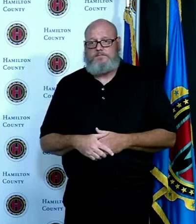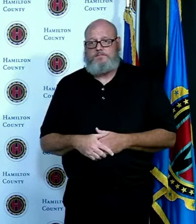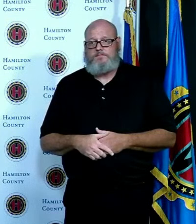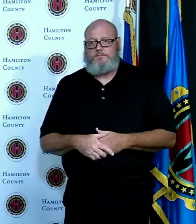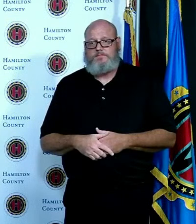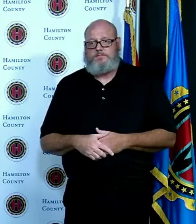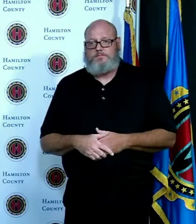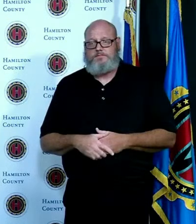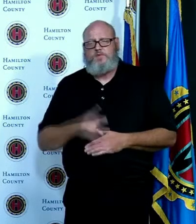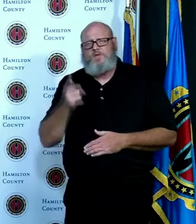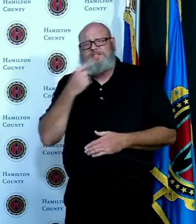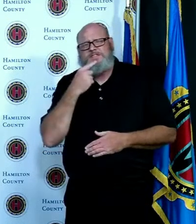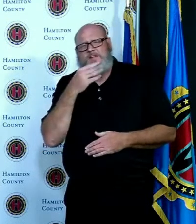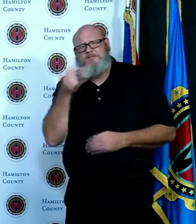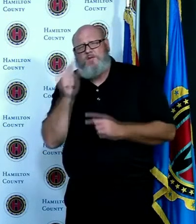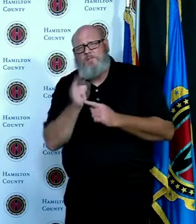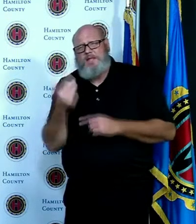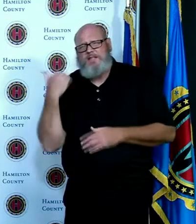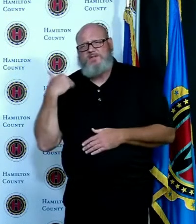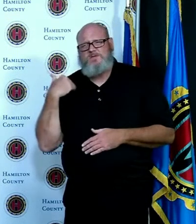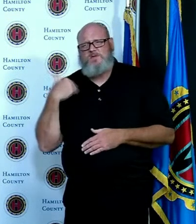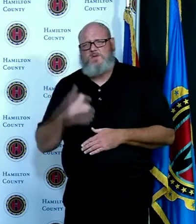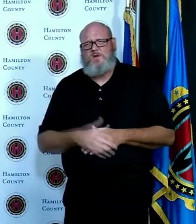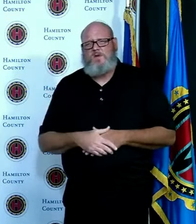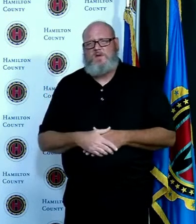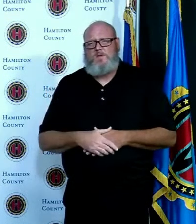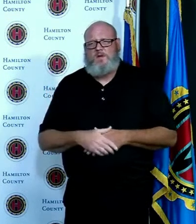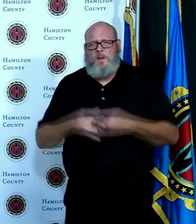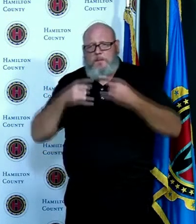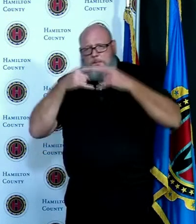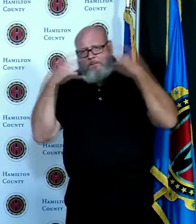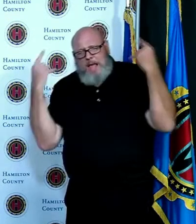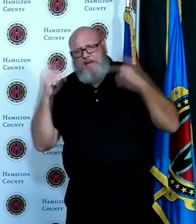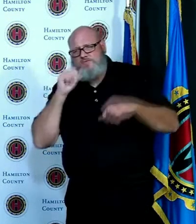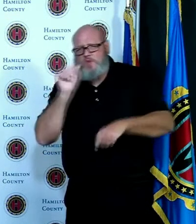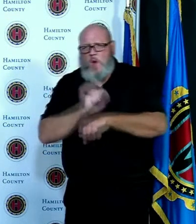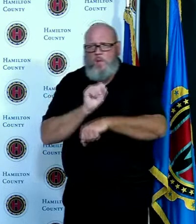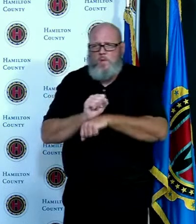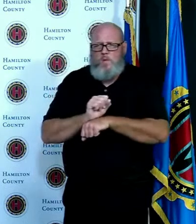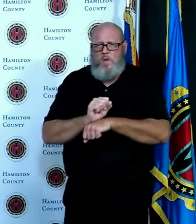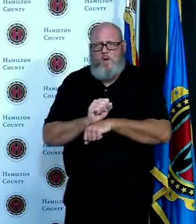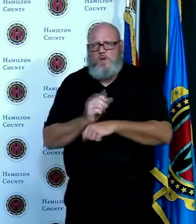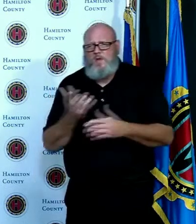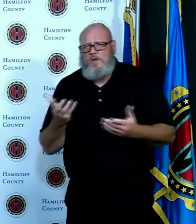who was saying that masks don't work is that the president or someone else specifically or other